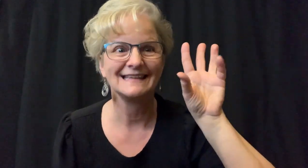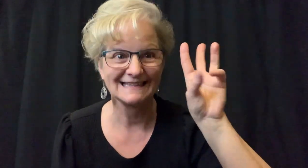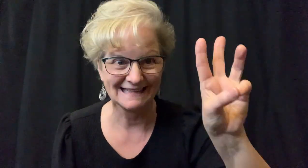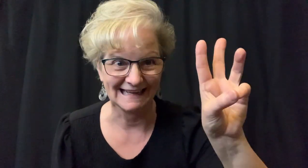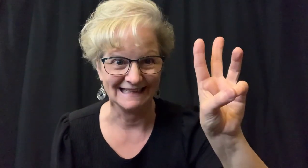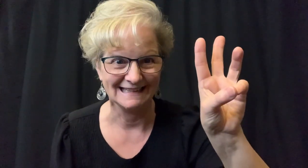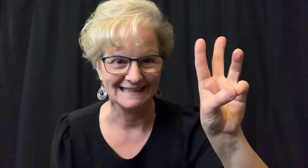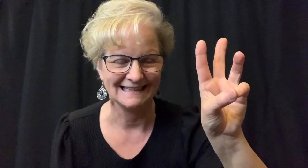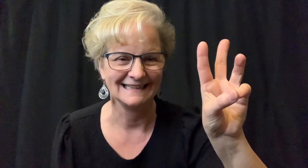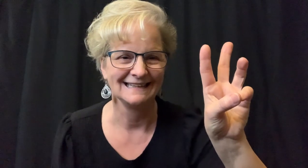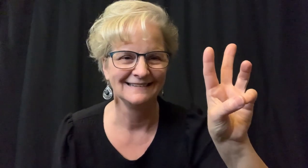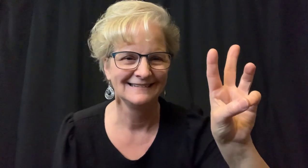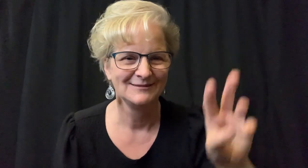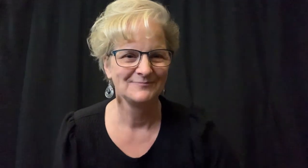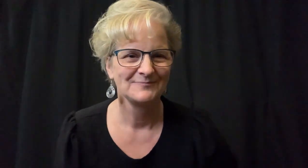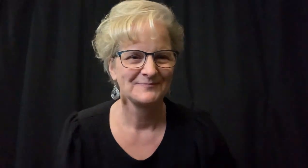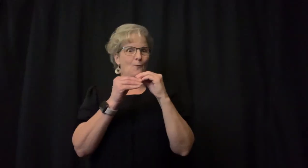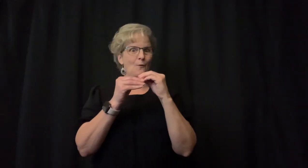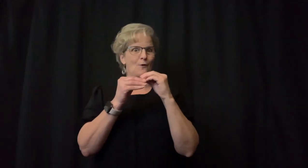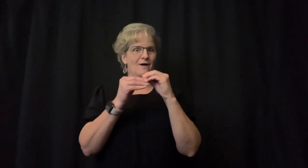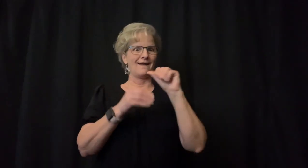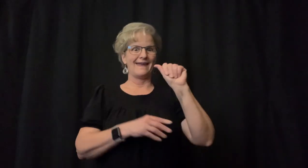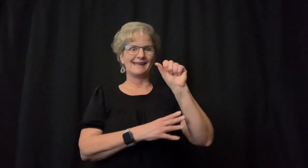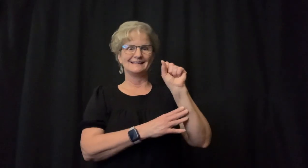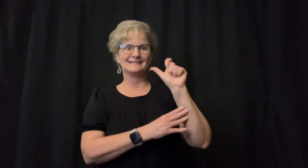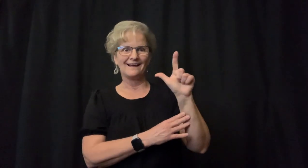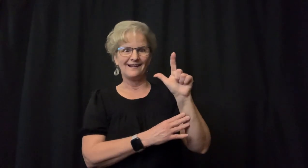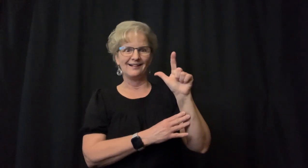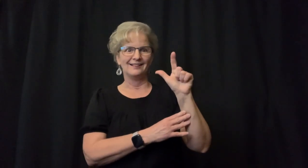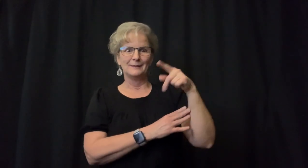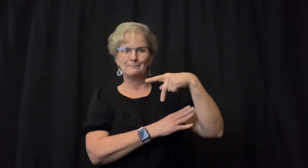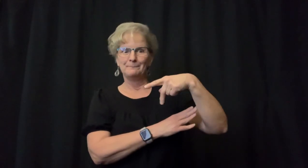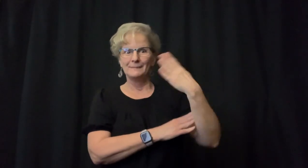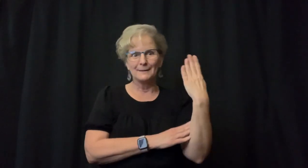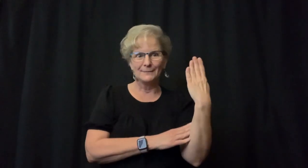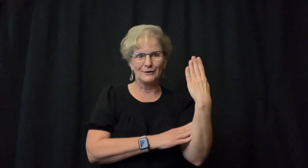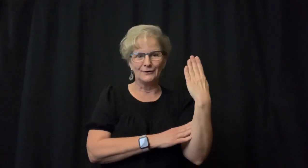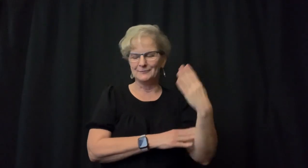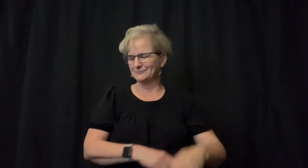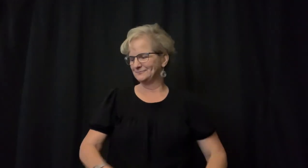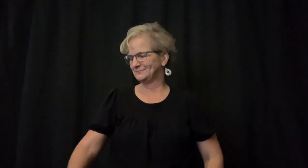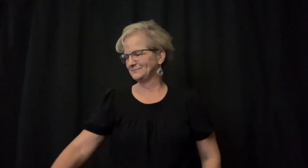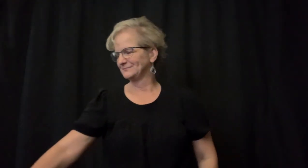and signing number six. Let's continue ASL words in Pickleball.